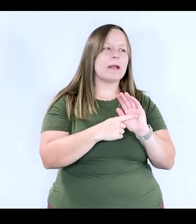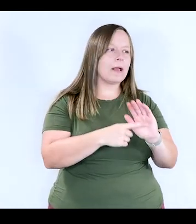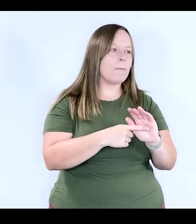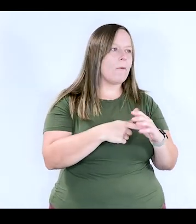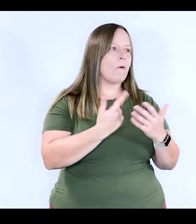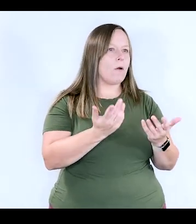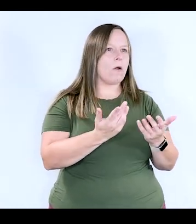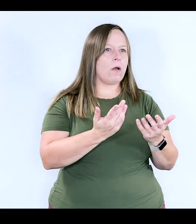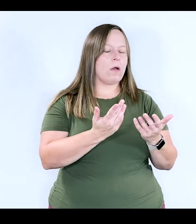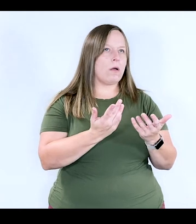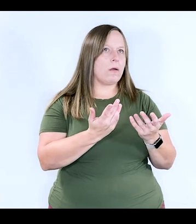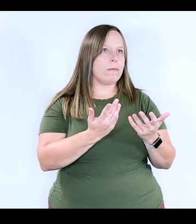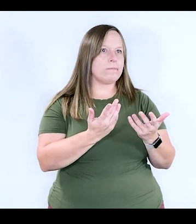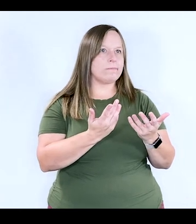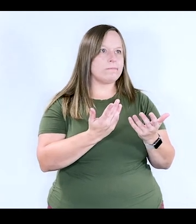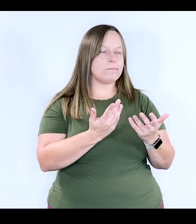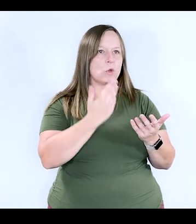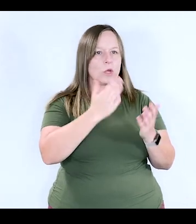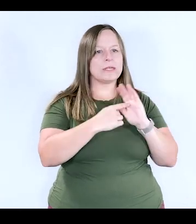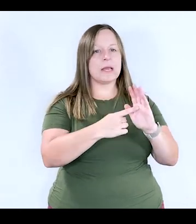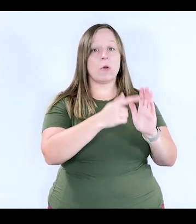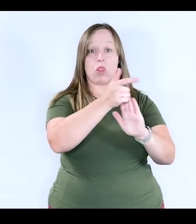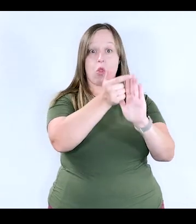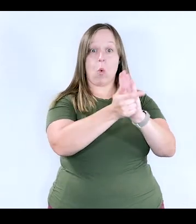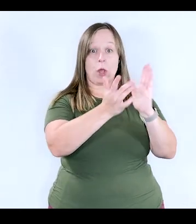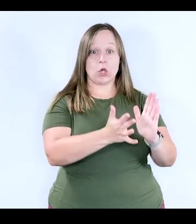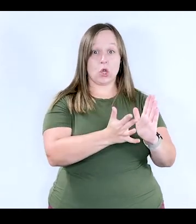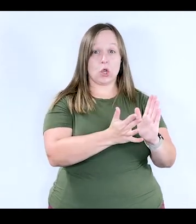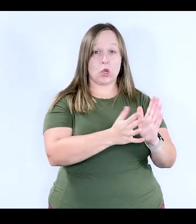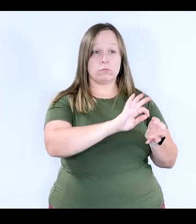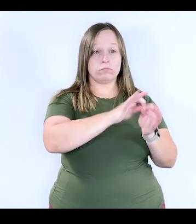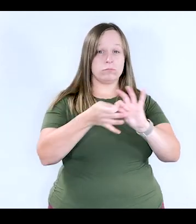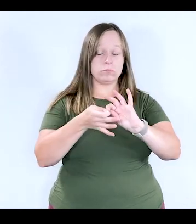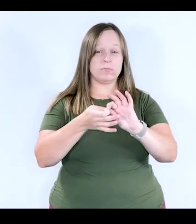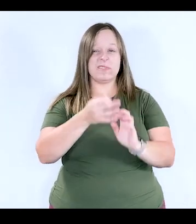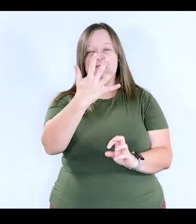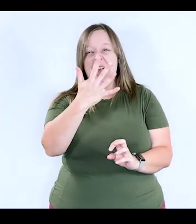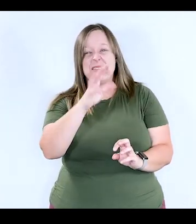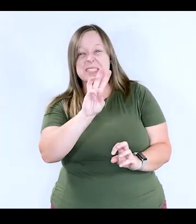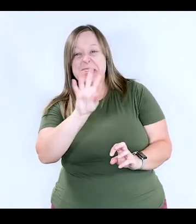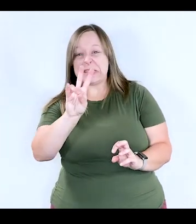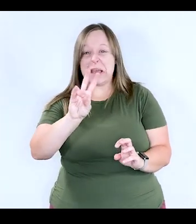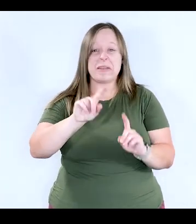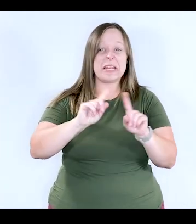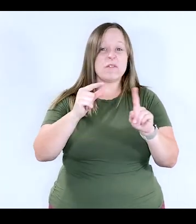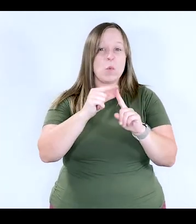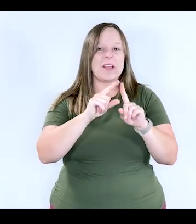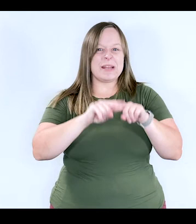Like, for instance, I'll give you an example. Like, a lawyer has, like, five, six, seven different words,